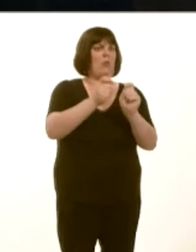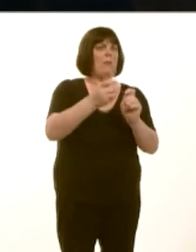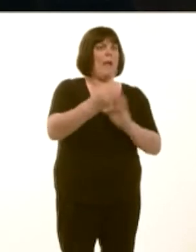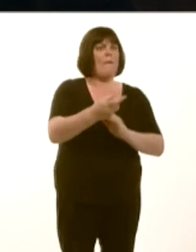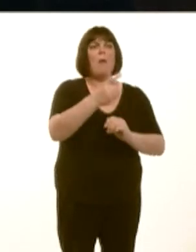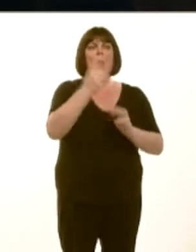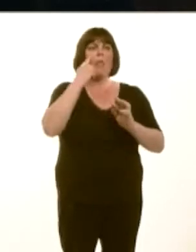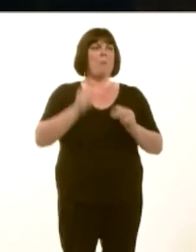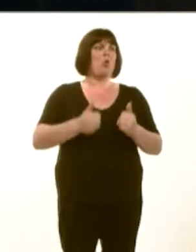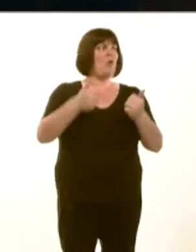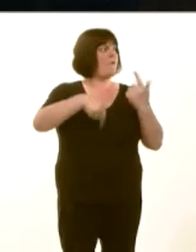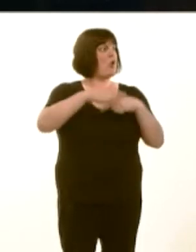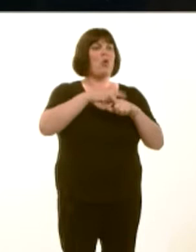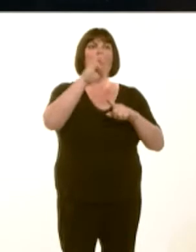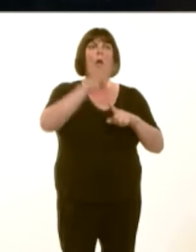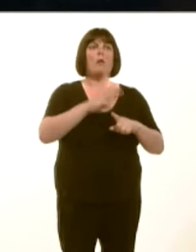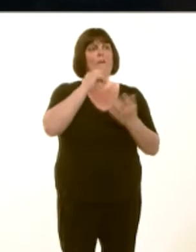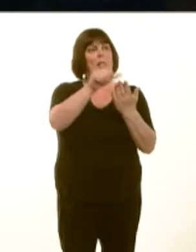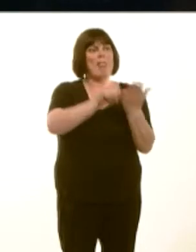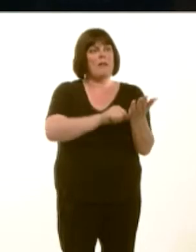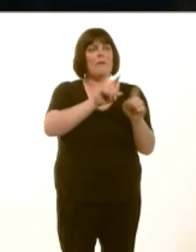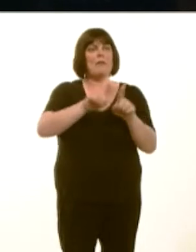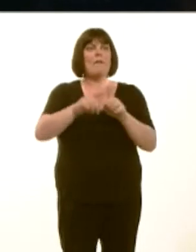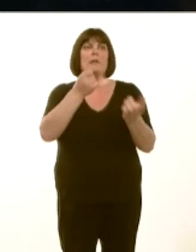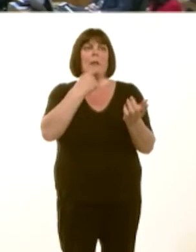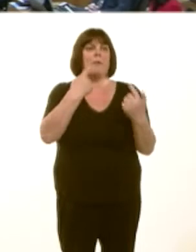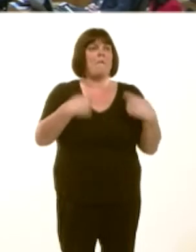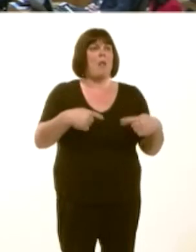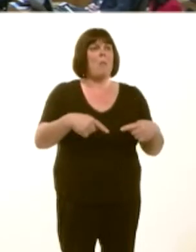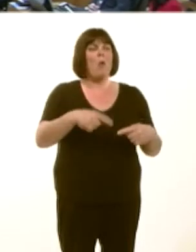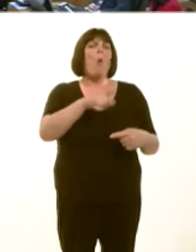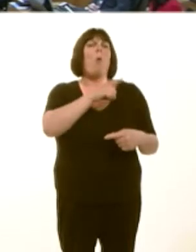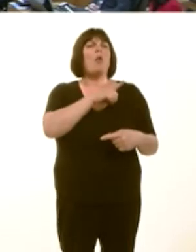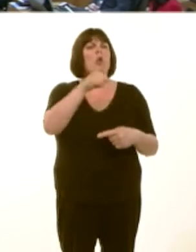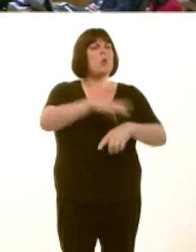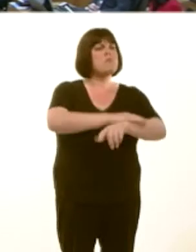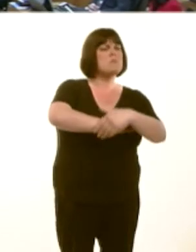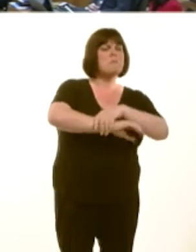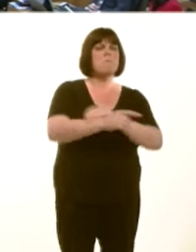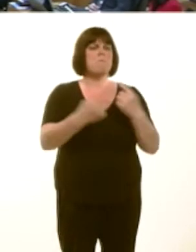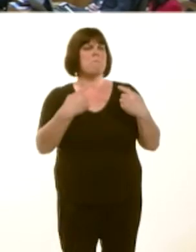in Wales to start with, wouldnít it? When are you going to take action and give people in Wales the cancer treatment they need?